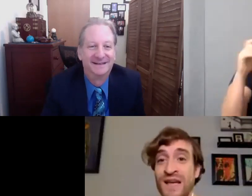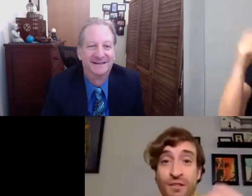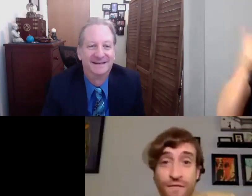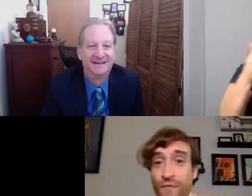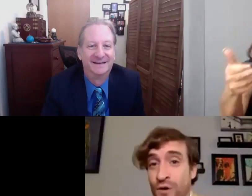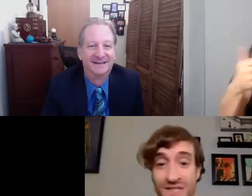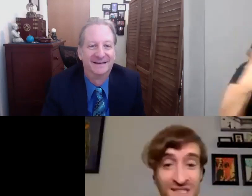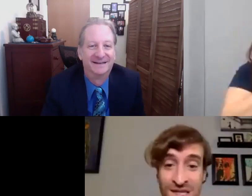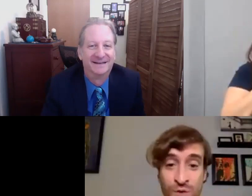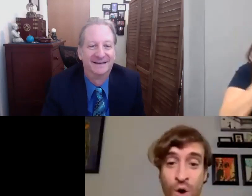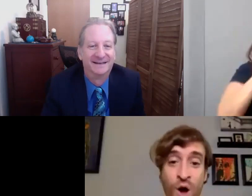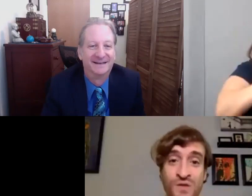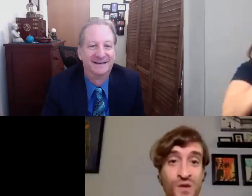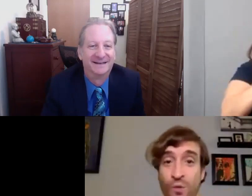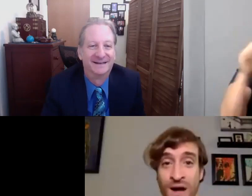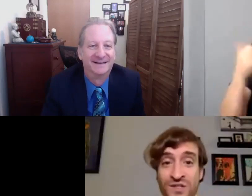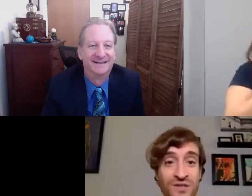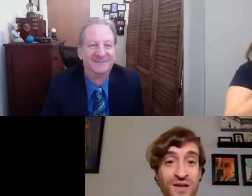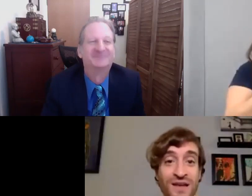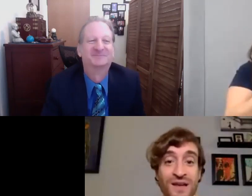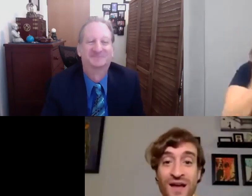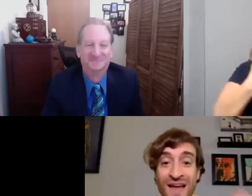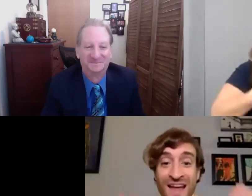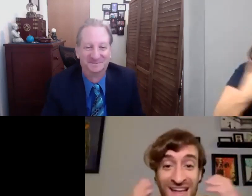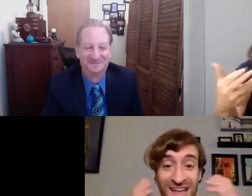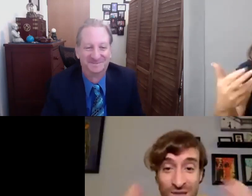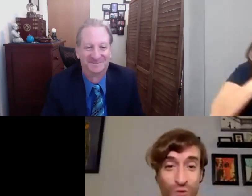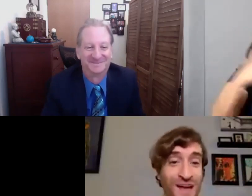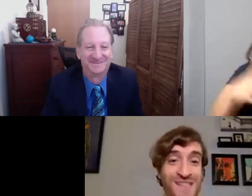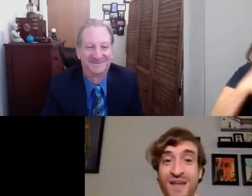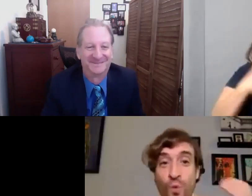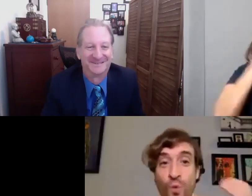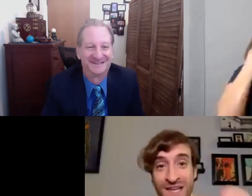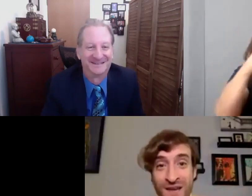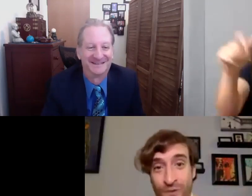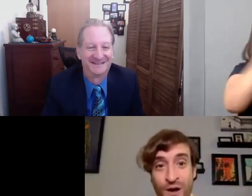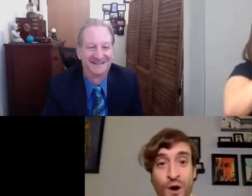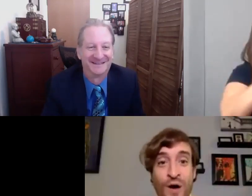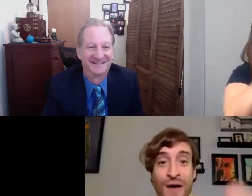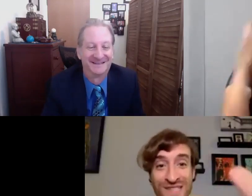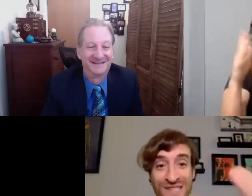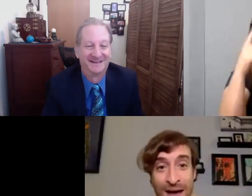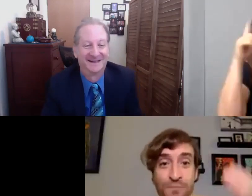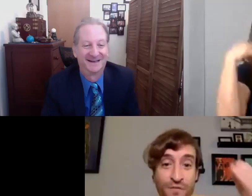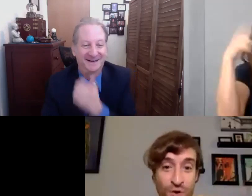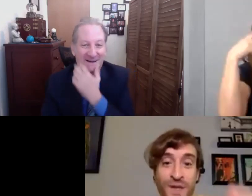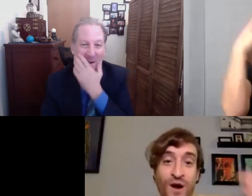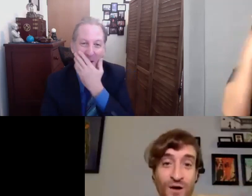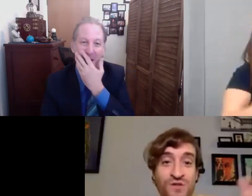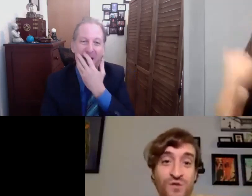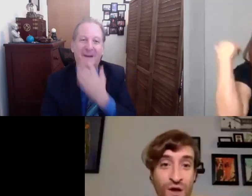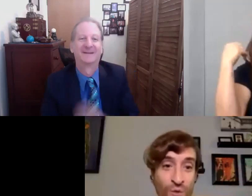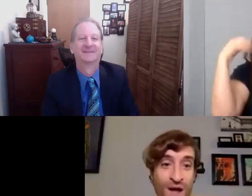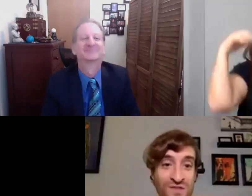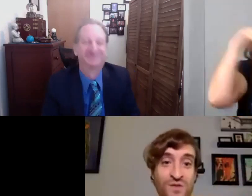and I look forward to seeing you all so much. It's so crazy that one year ago I was at Performing Arts Studio West